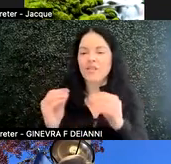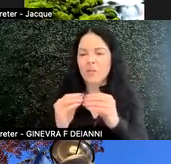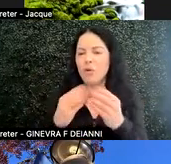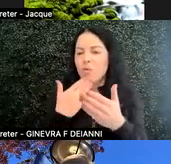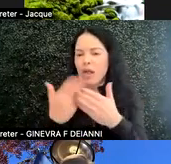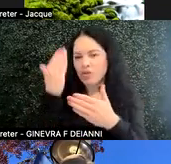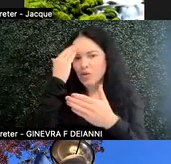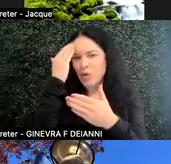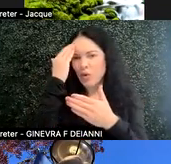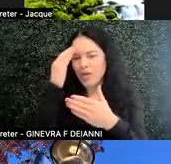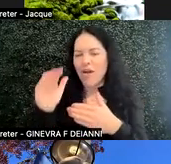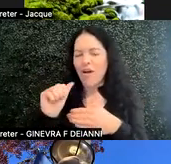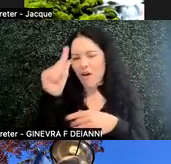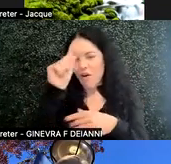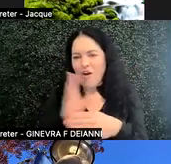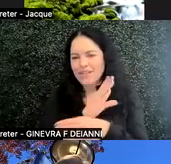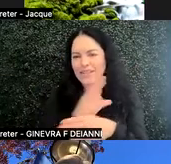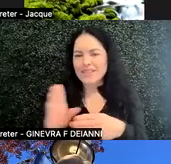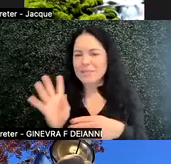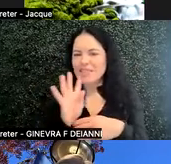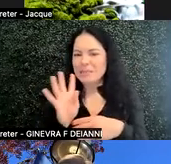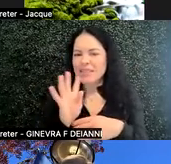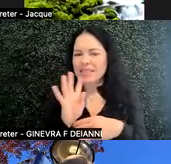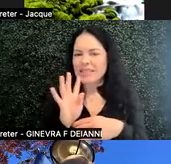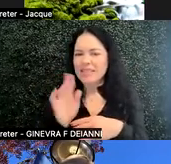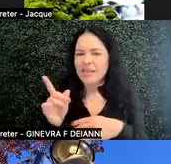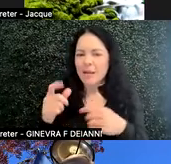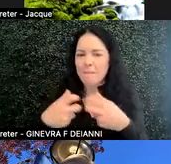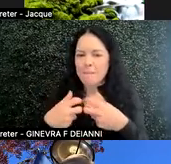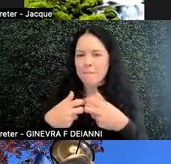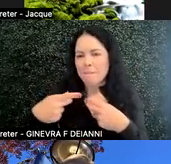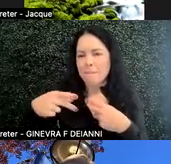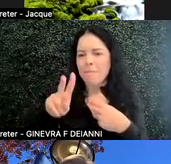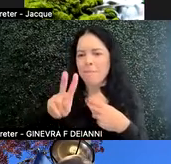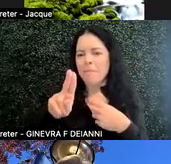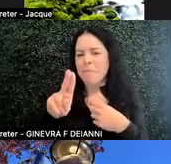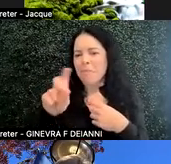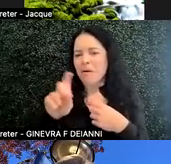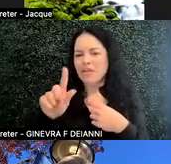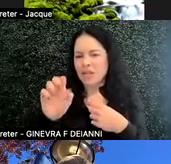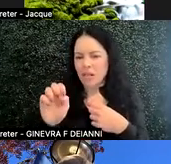Speaks puzzle piece. I put a do not use sign around it, because many autistic people reject that puzzle piece.